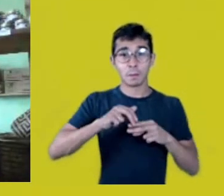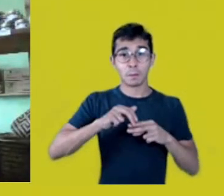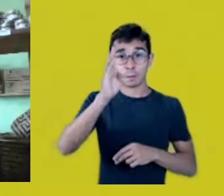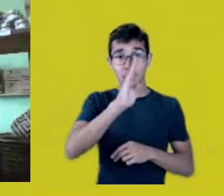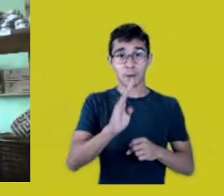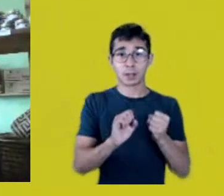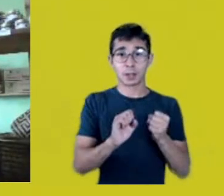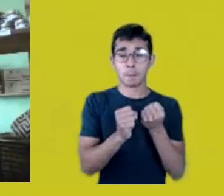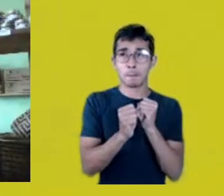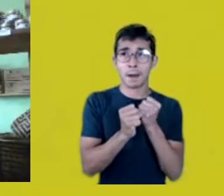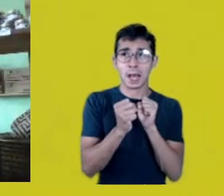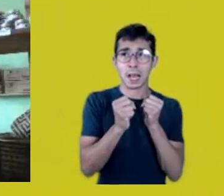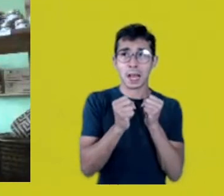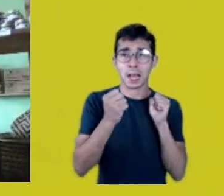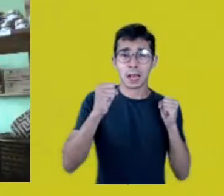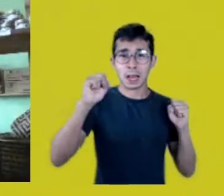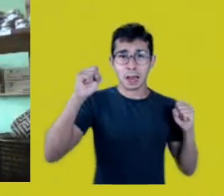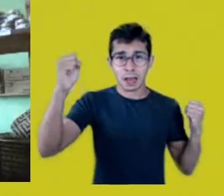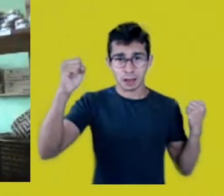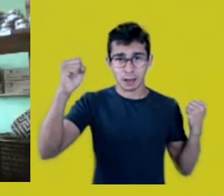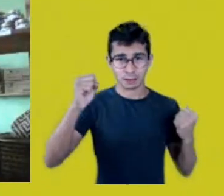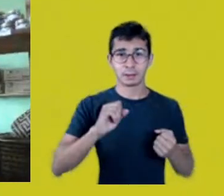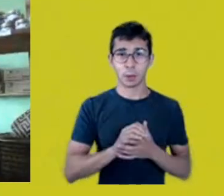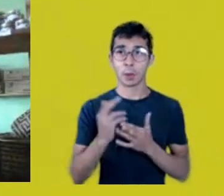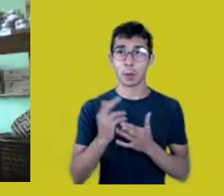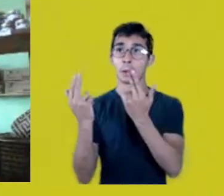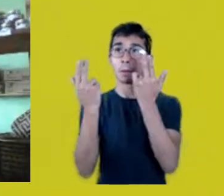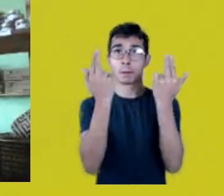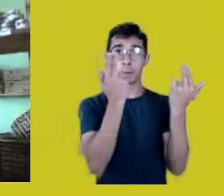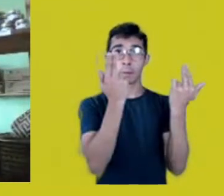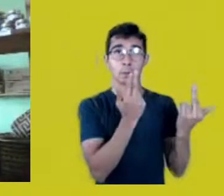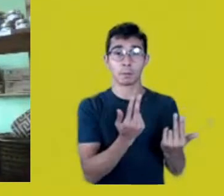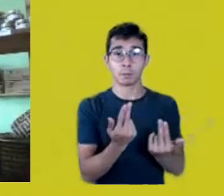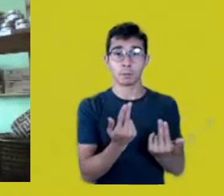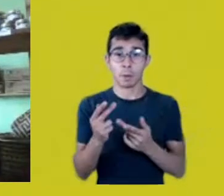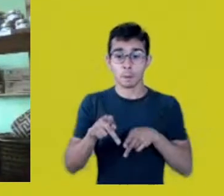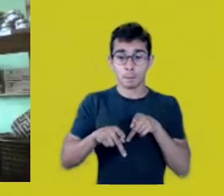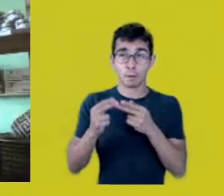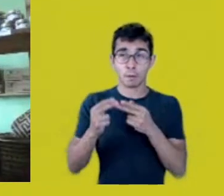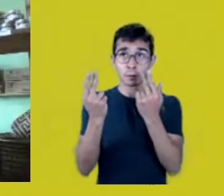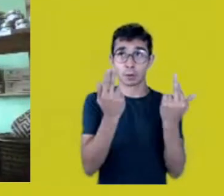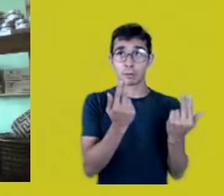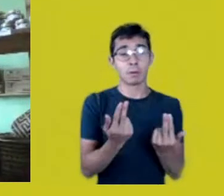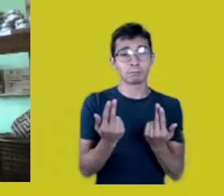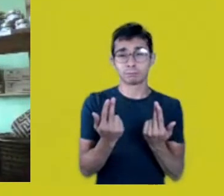for us to consider ourselves one people only, or one language only.